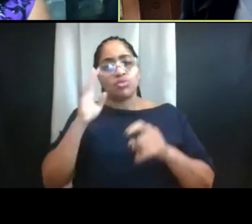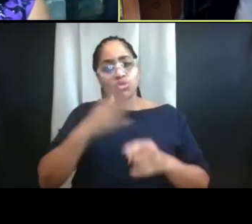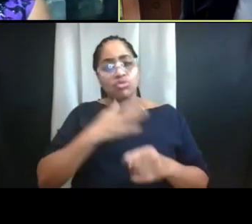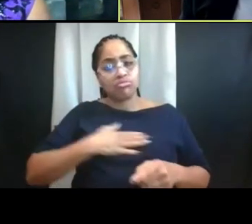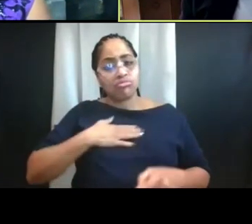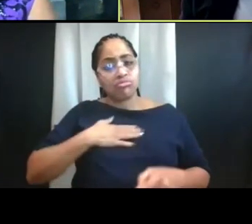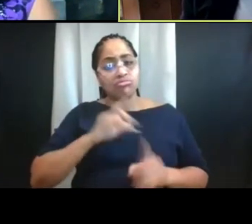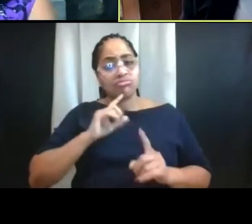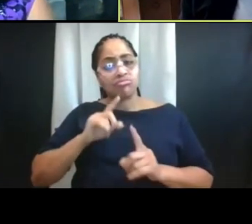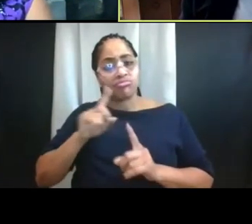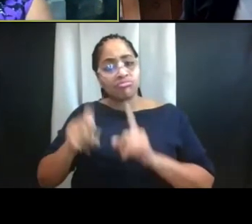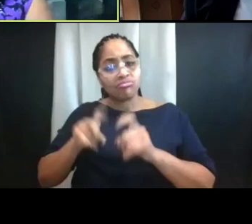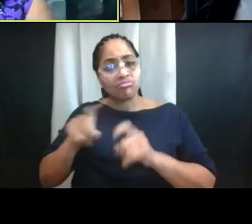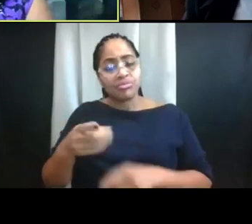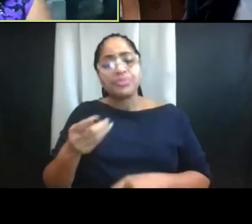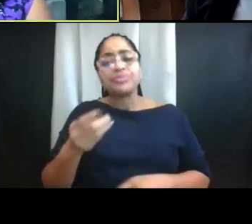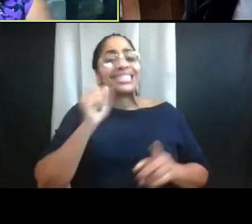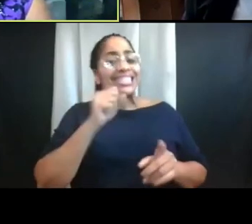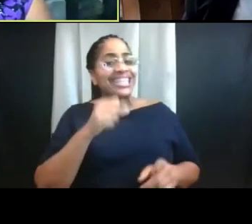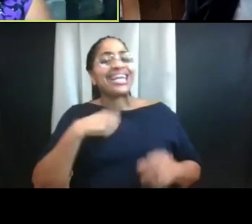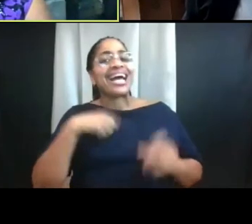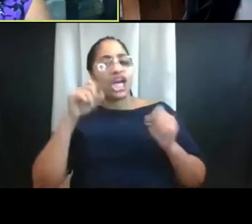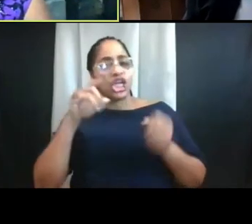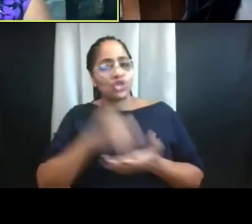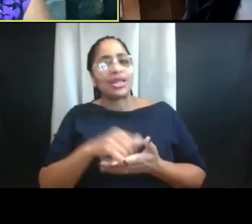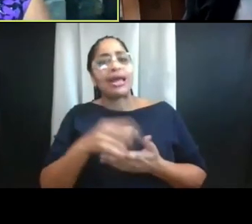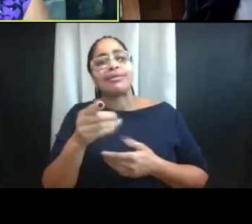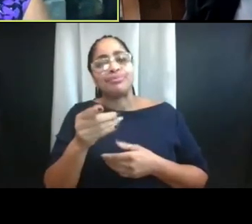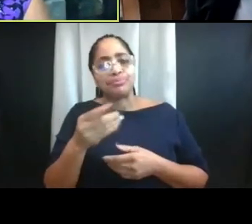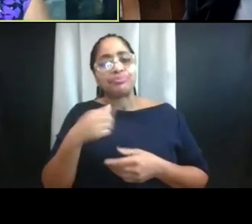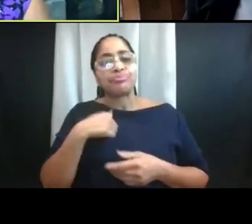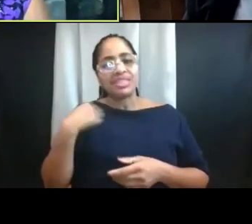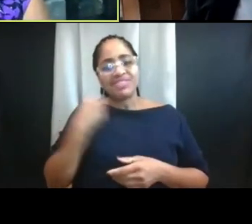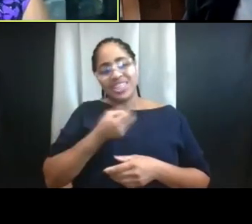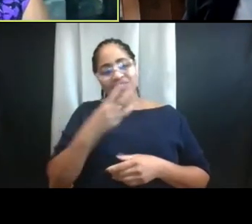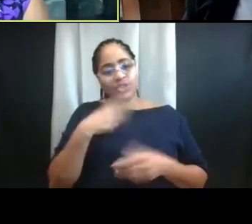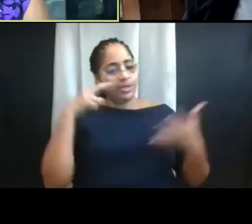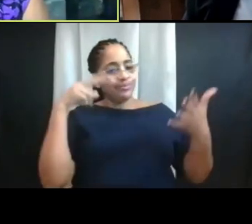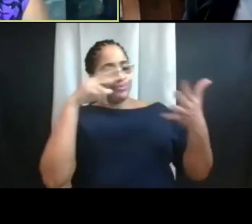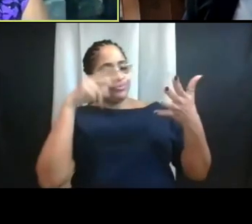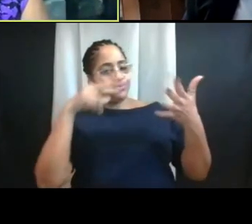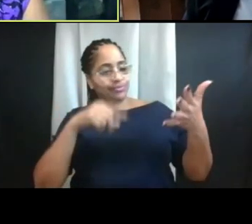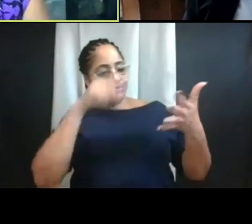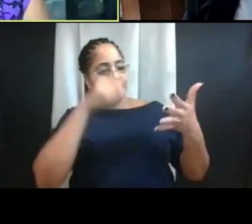Do you have them there? - Yeah, absolutely. And I have a few that I will throw out there.